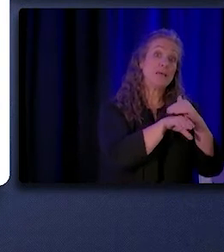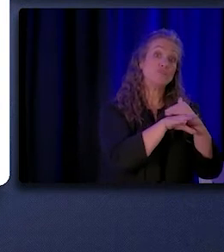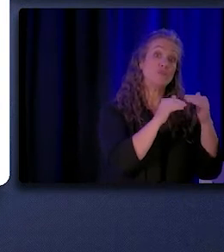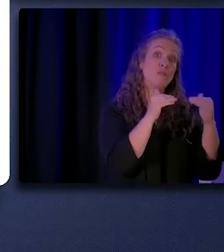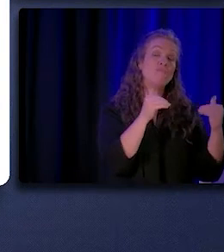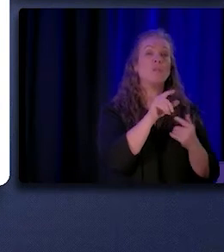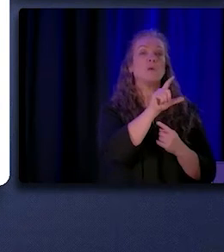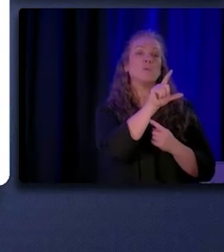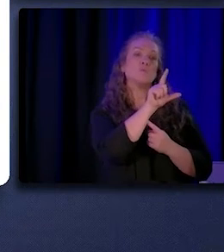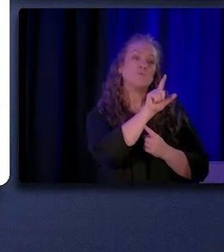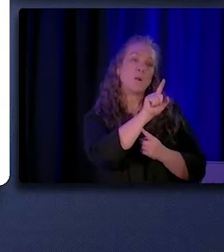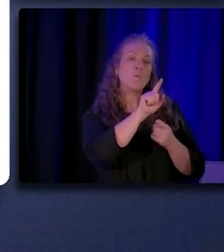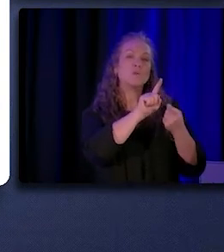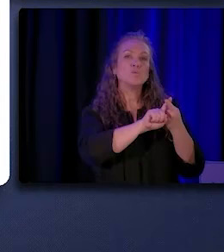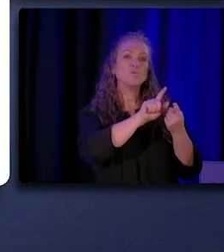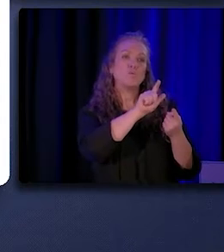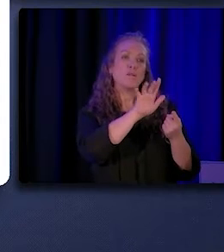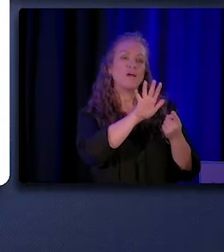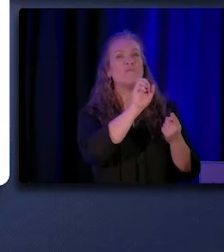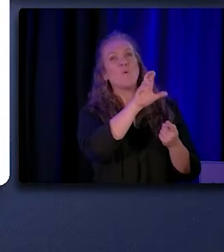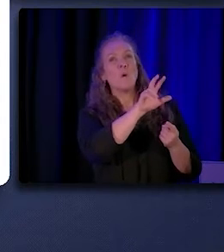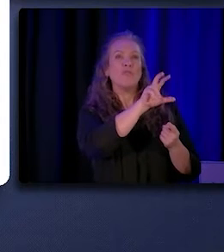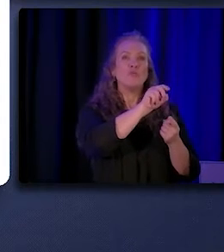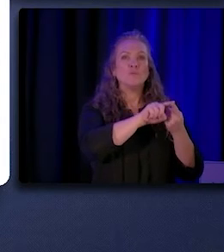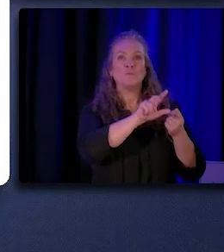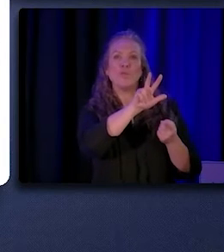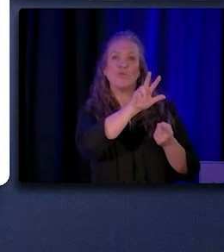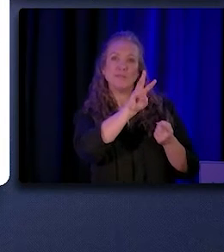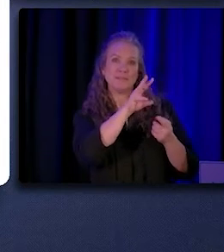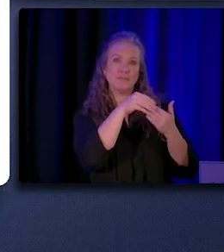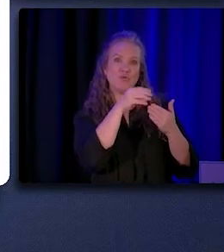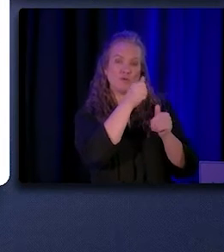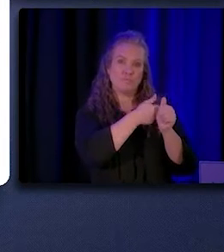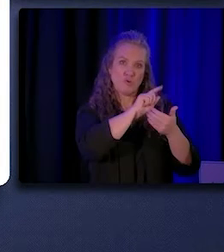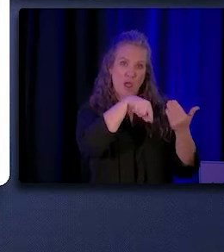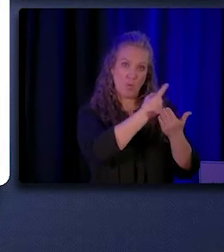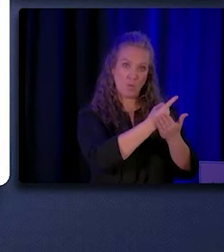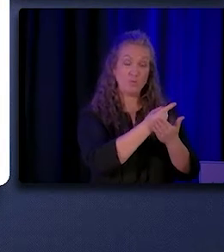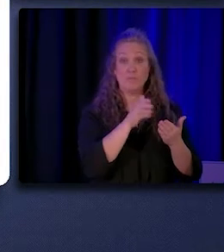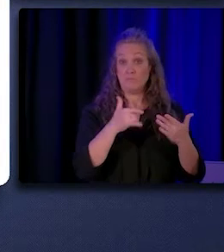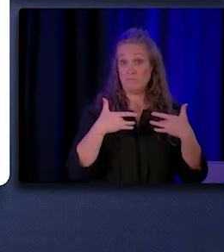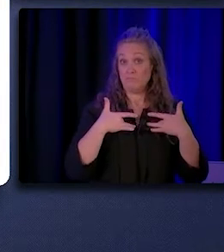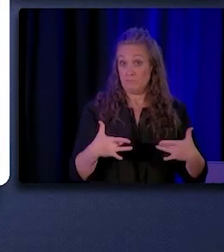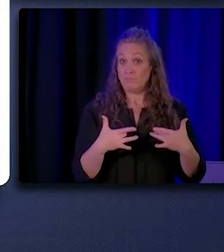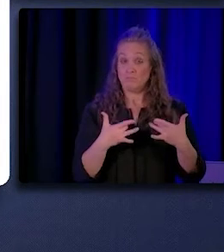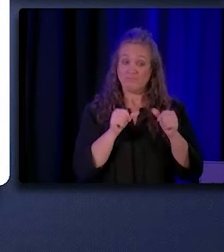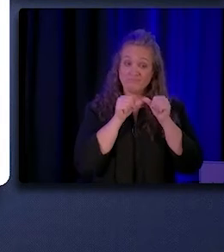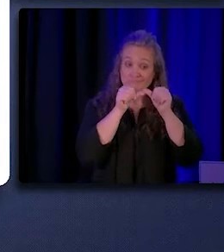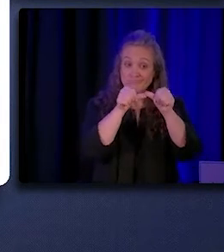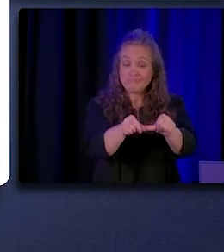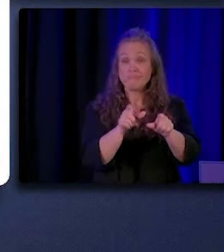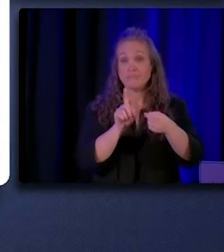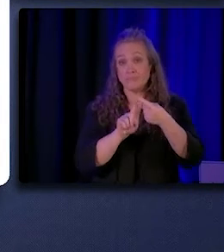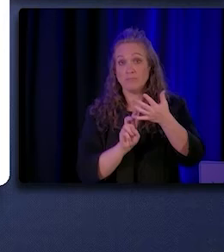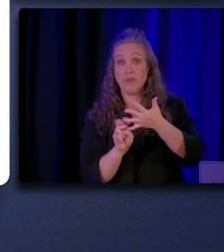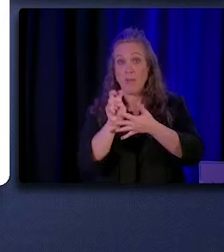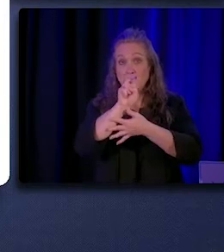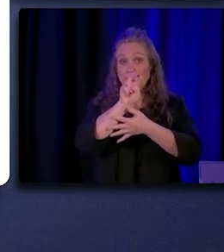or 26 to $30 per hour. This trend also continued for senior level positions. For senior positions,